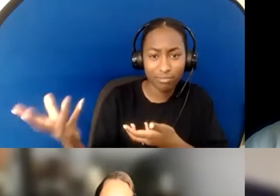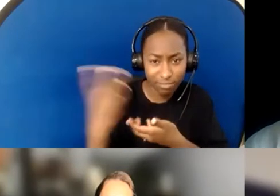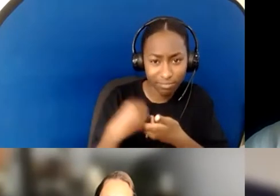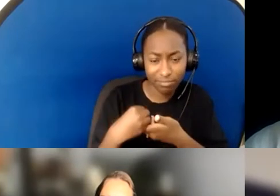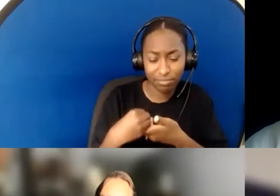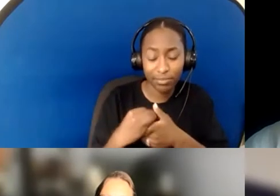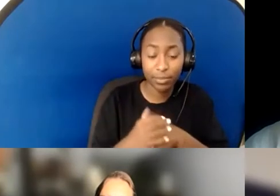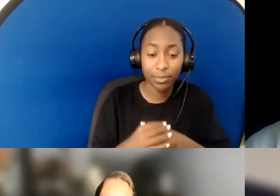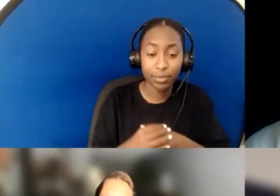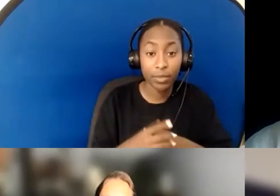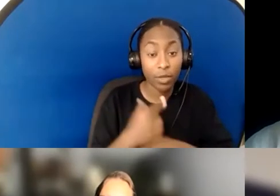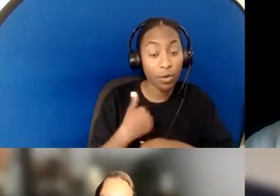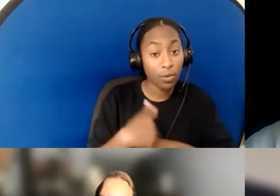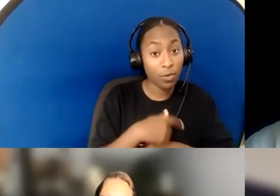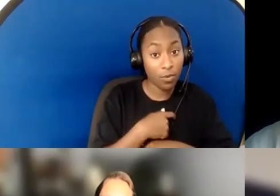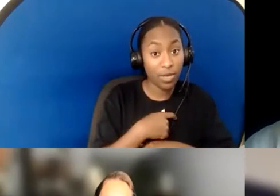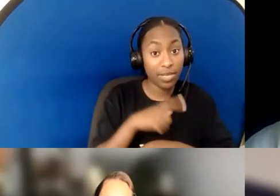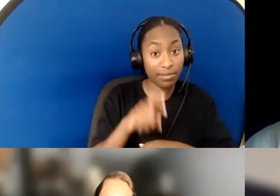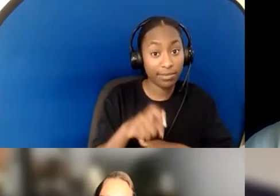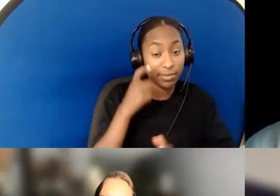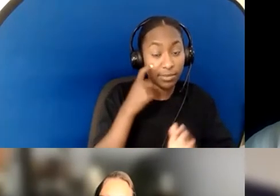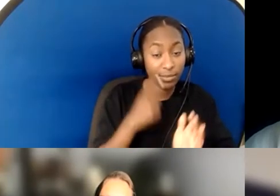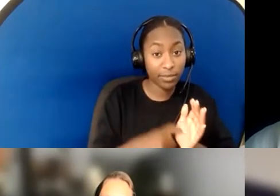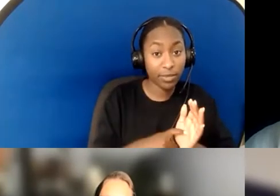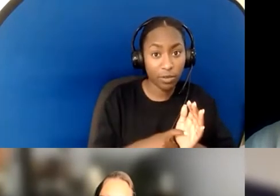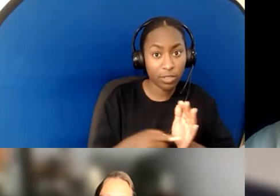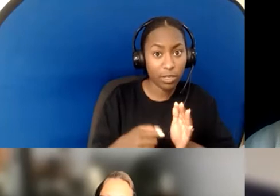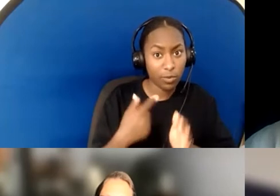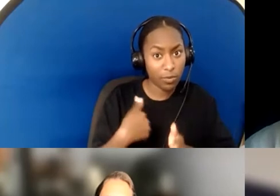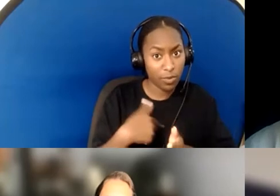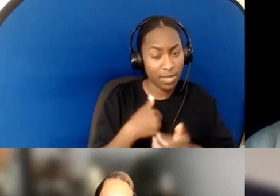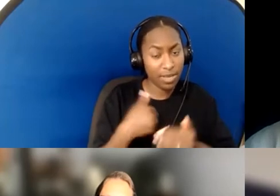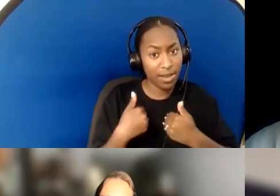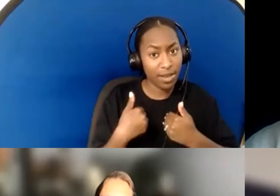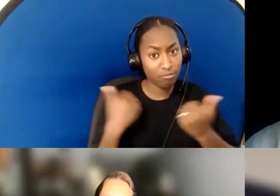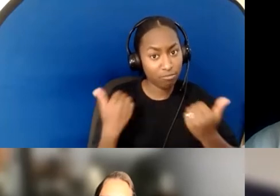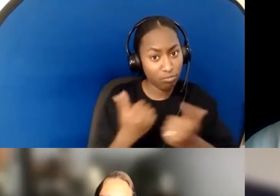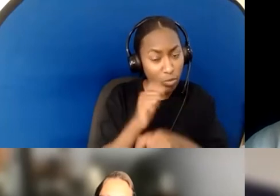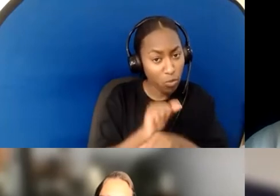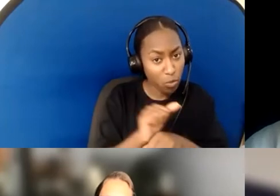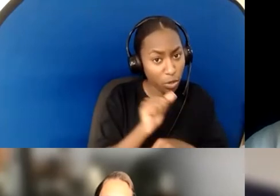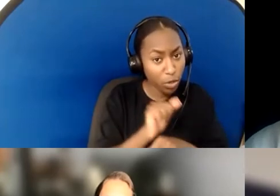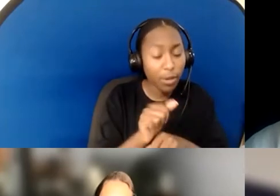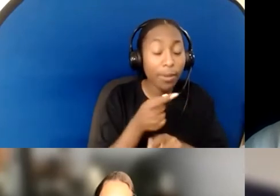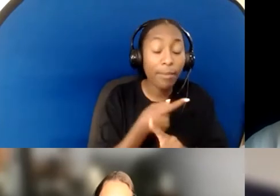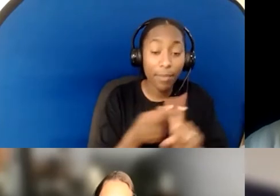but celebrating how much we've already accomplished, how much we are moving,